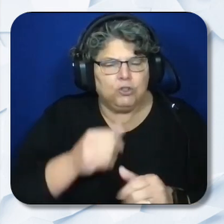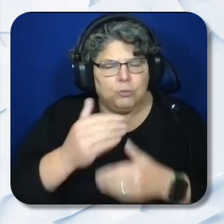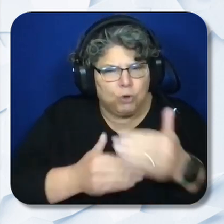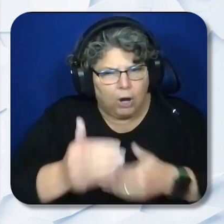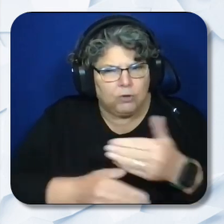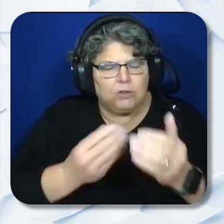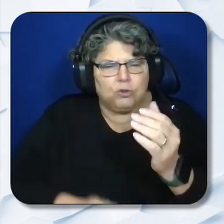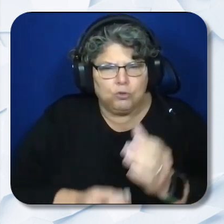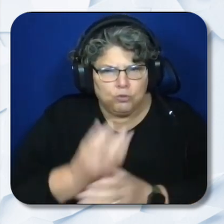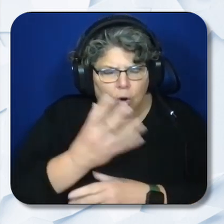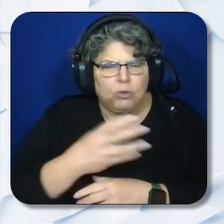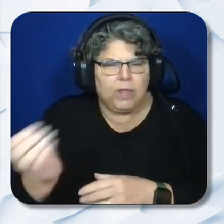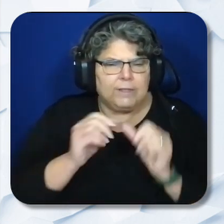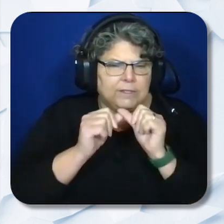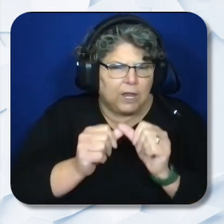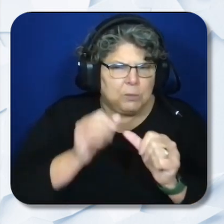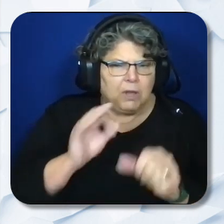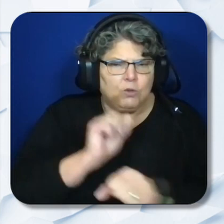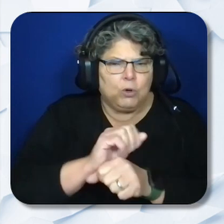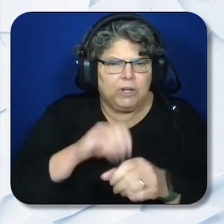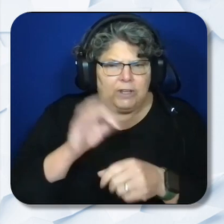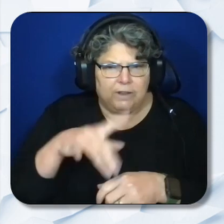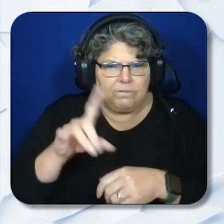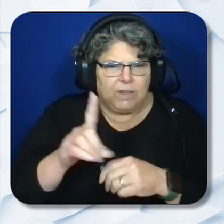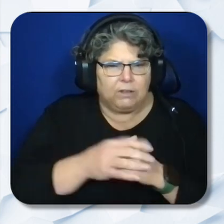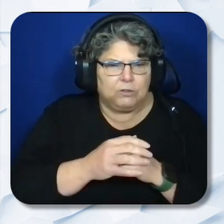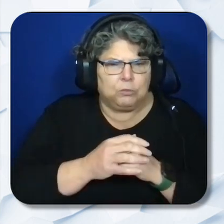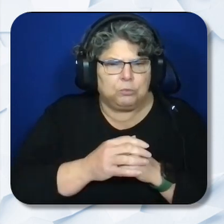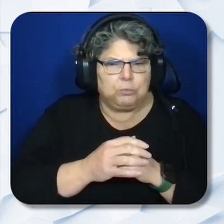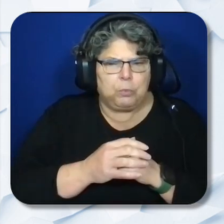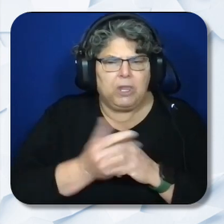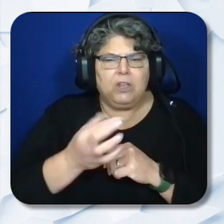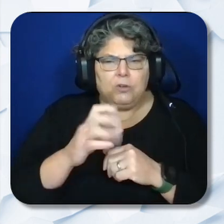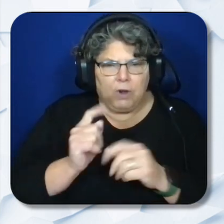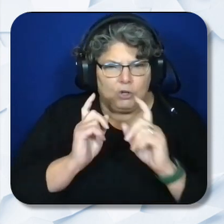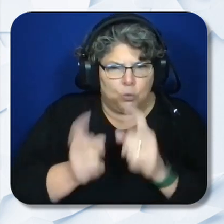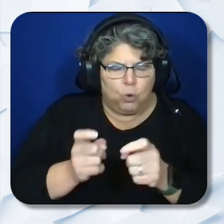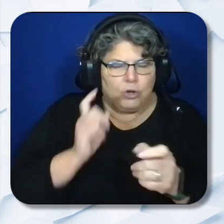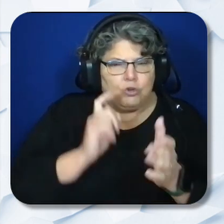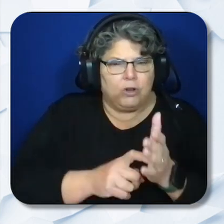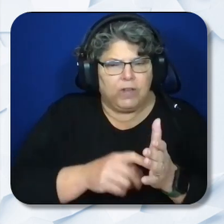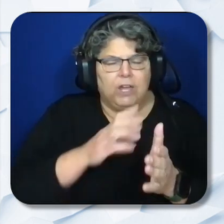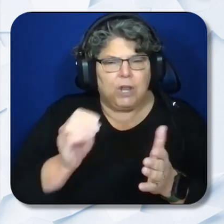and sustainability of the work in the field. Grant Award Notification, Payments and Indirect Cost